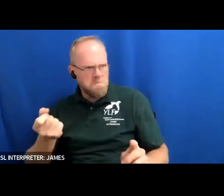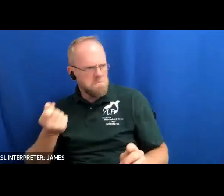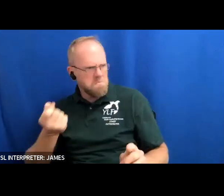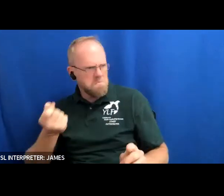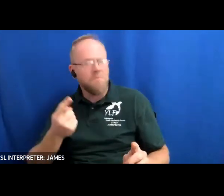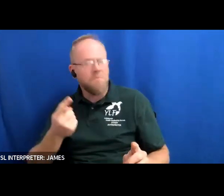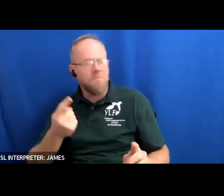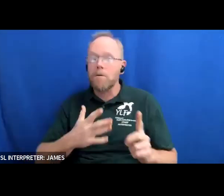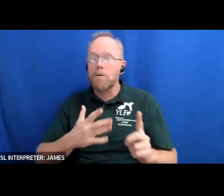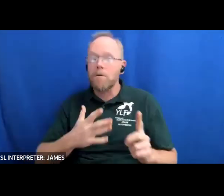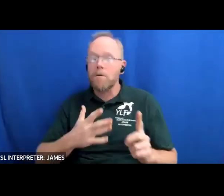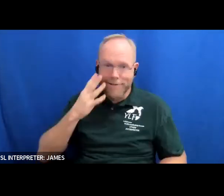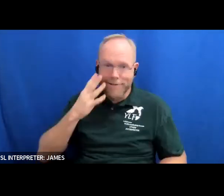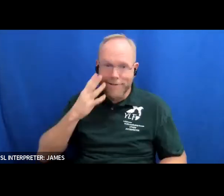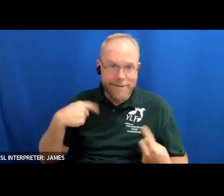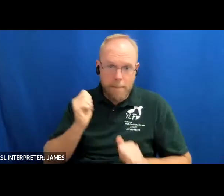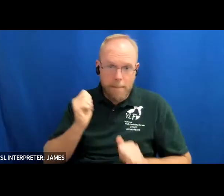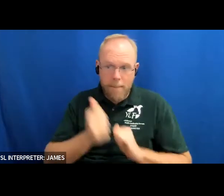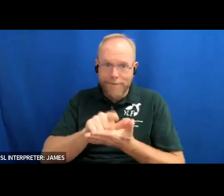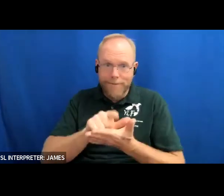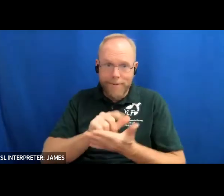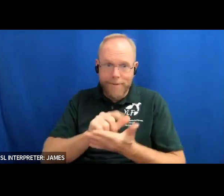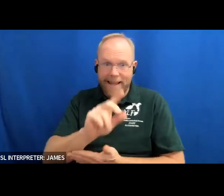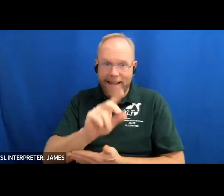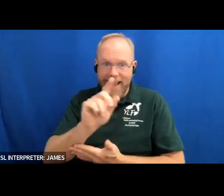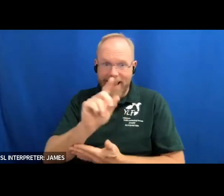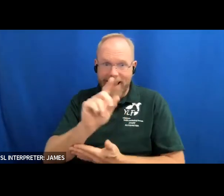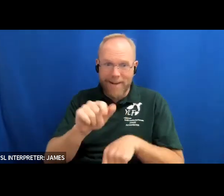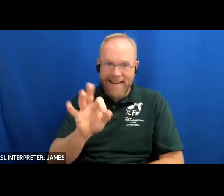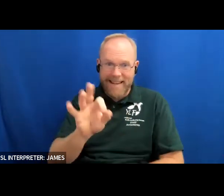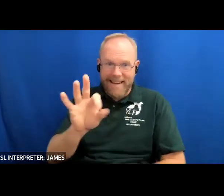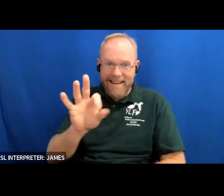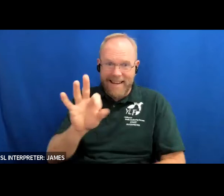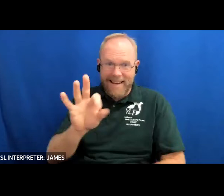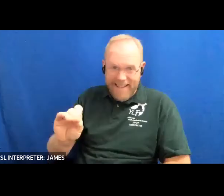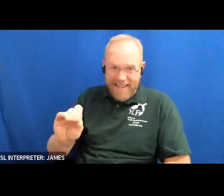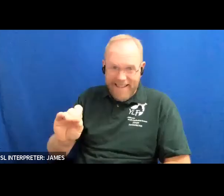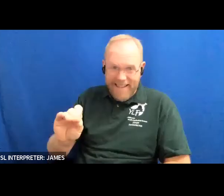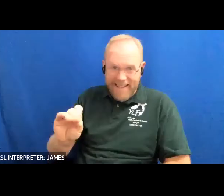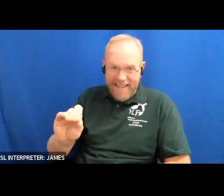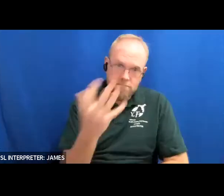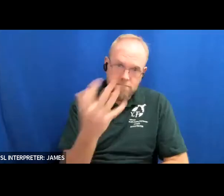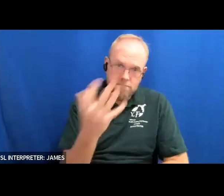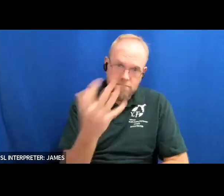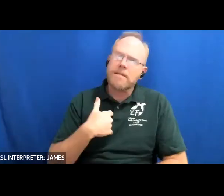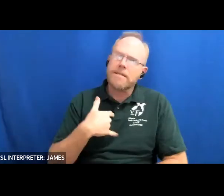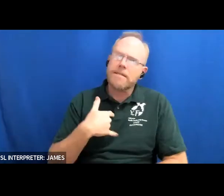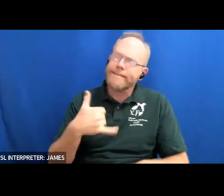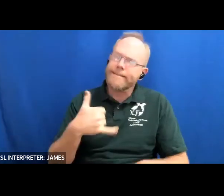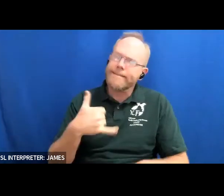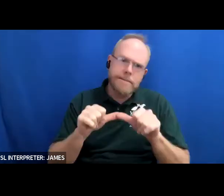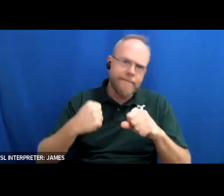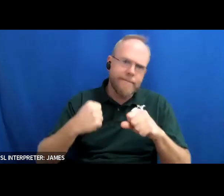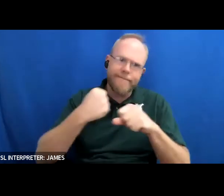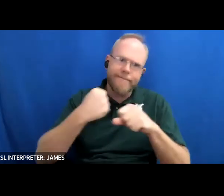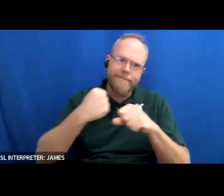the ada in 1990 i can tell you that i have had to continue to fight for my rights and accommodations